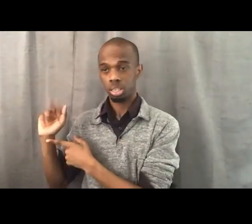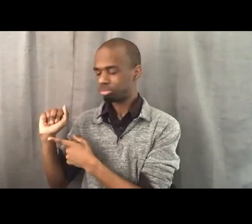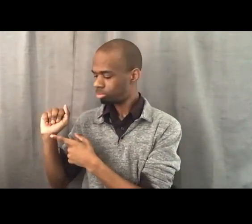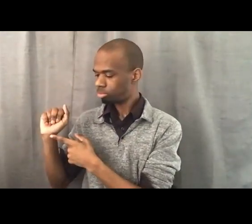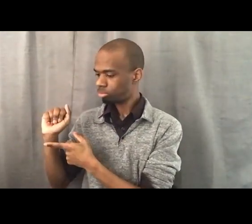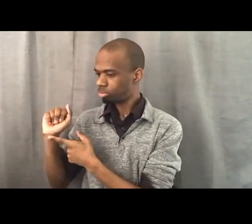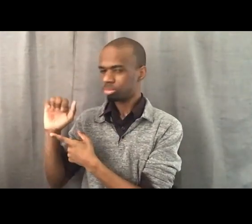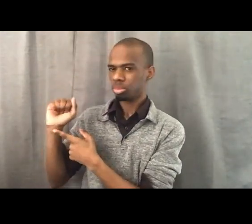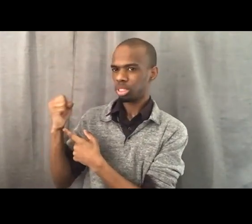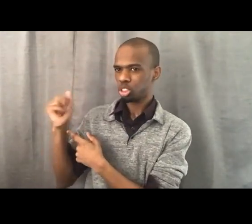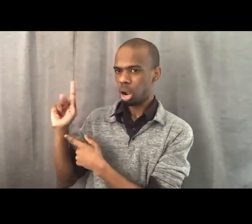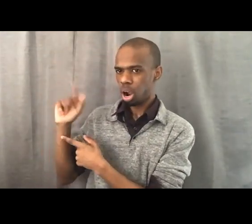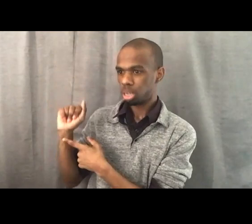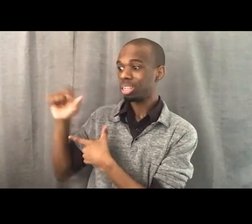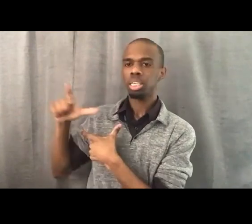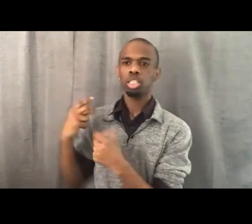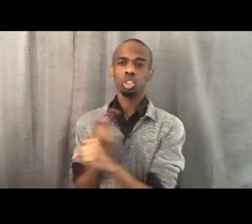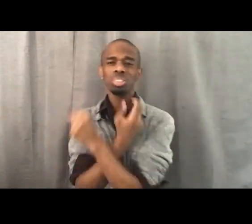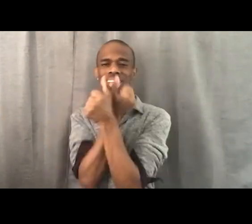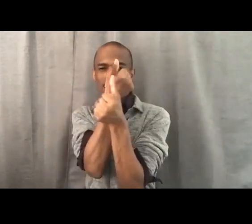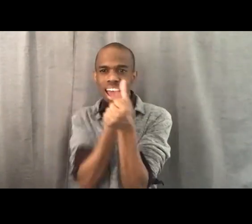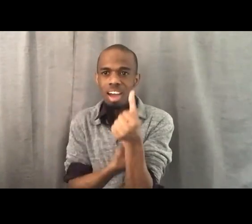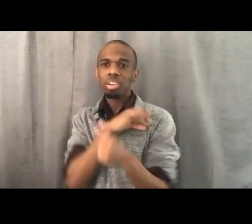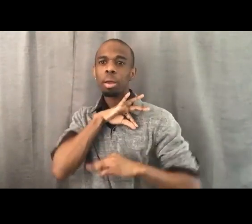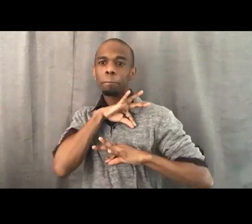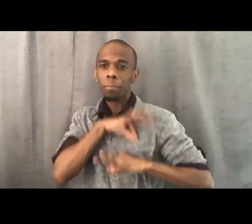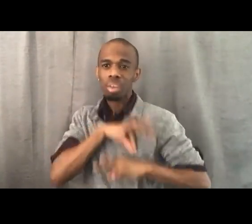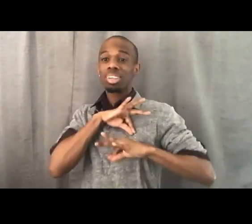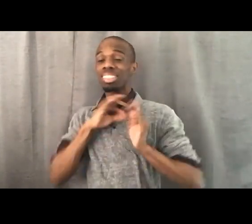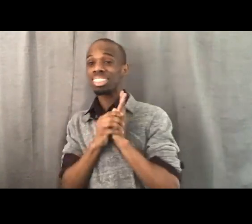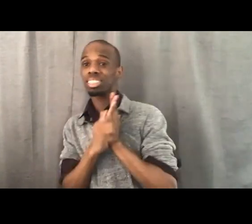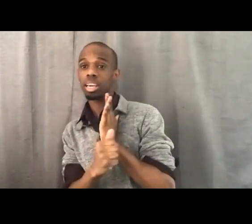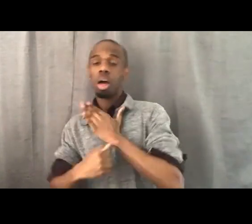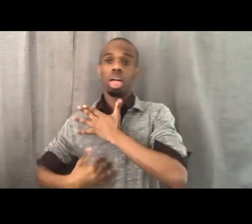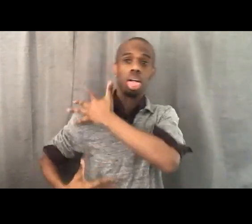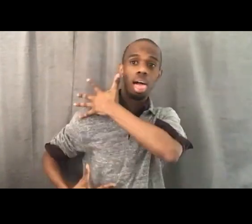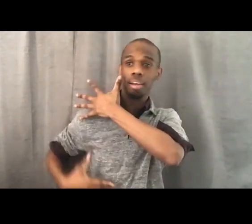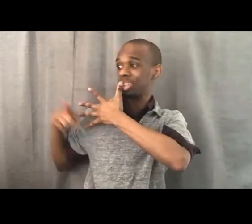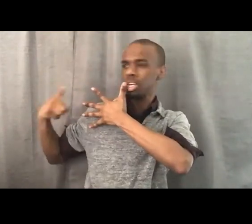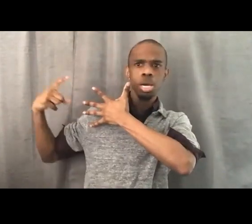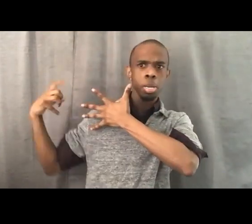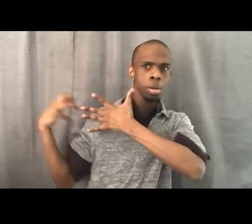including spiritual tools which we didn't talk too much about in this class, but I'd love for us to think about.